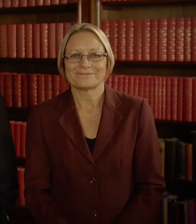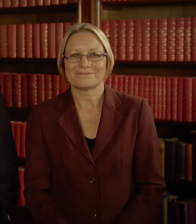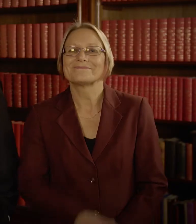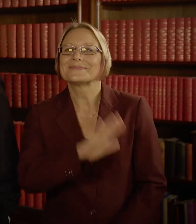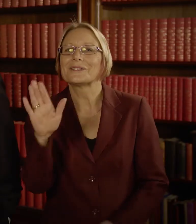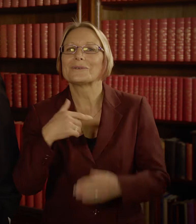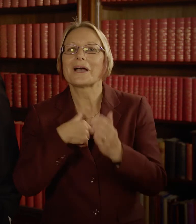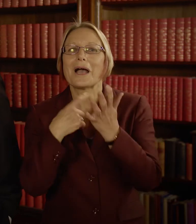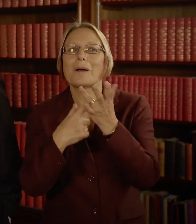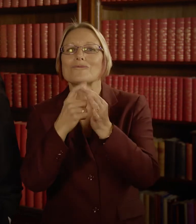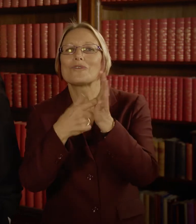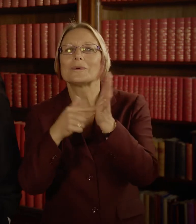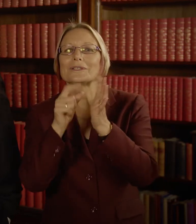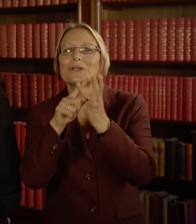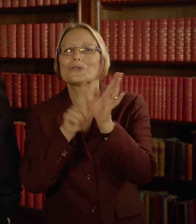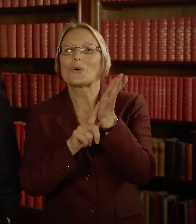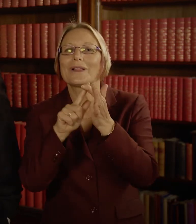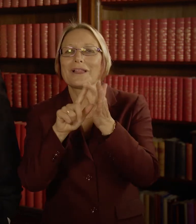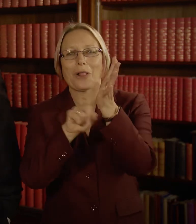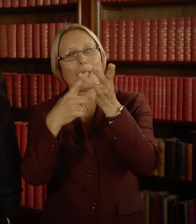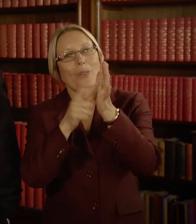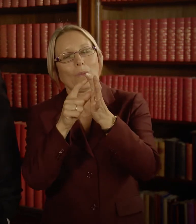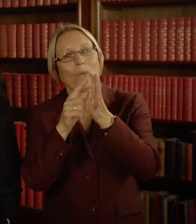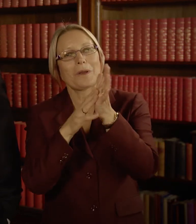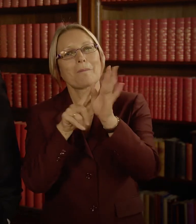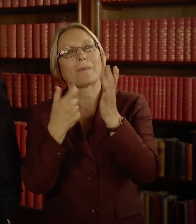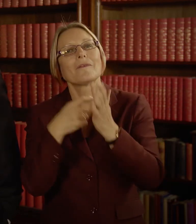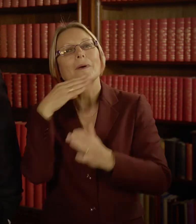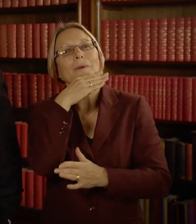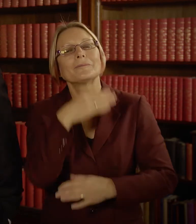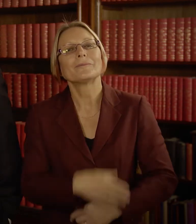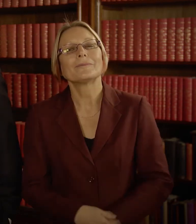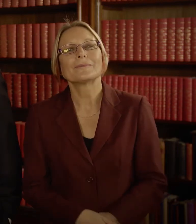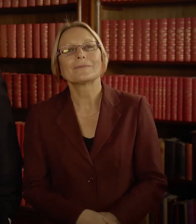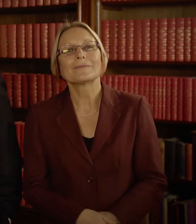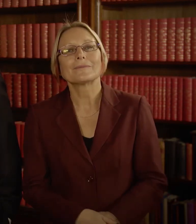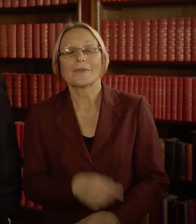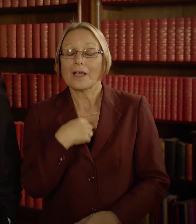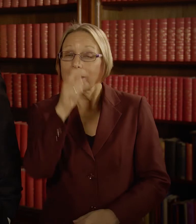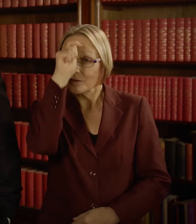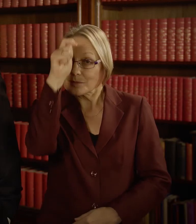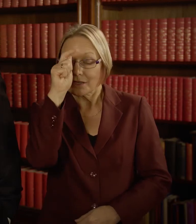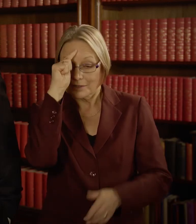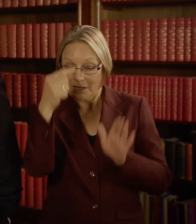I'm Robert Doyle, Lord Mayor of Melbourne. I respectfully acknowledge